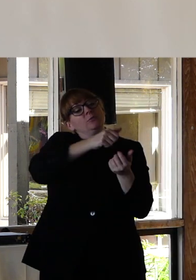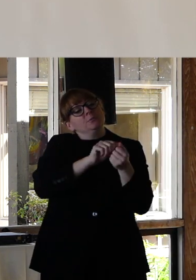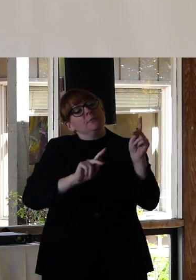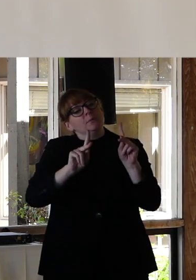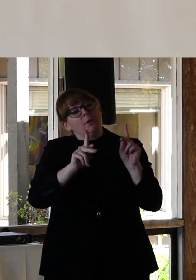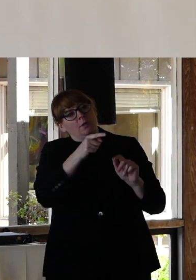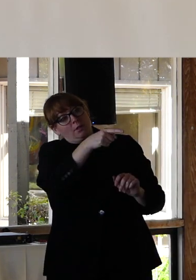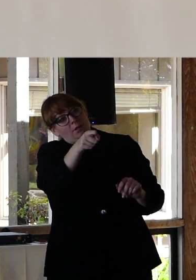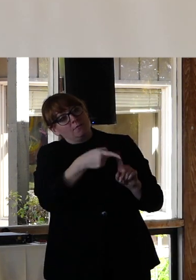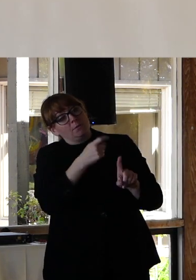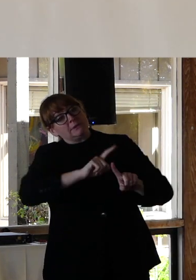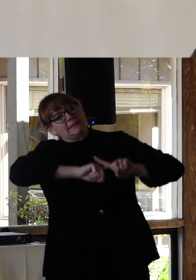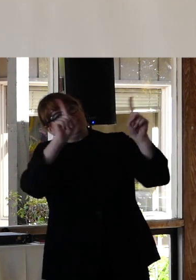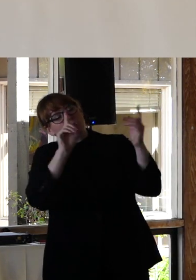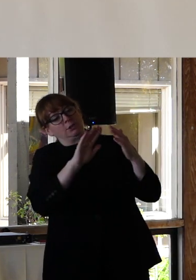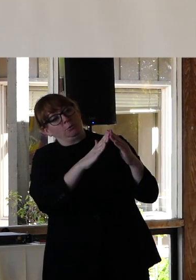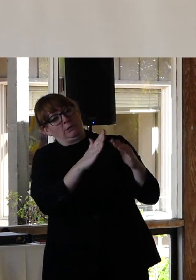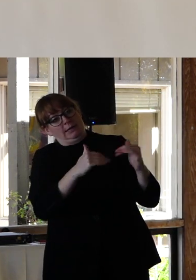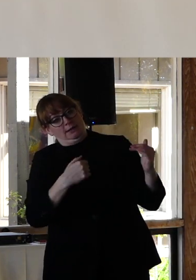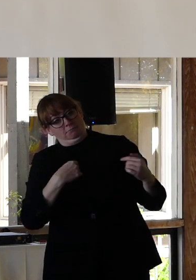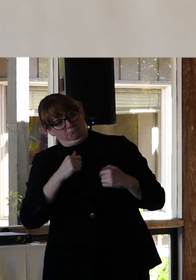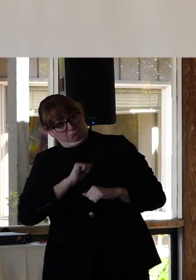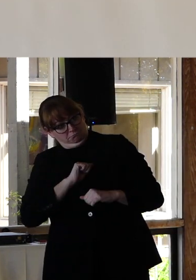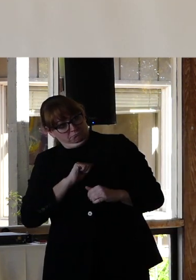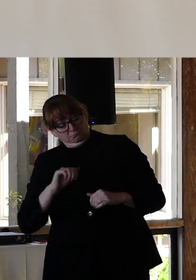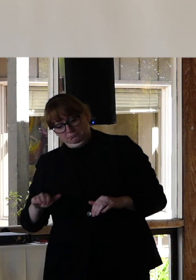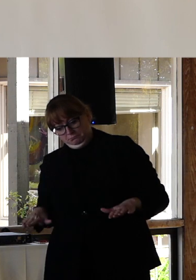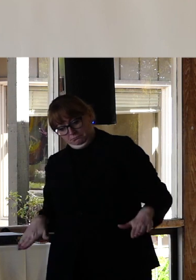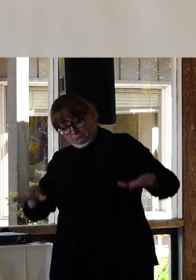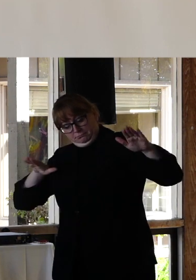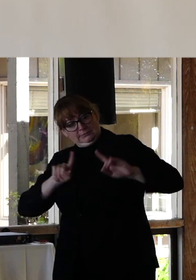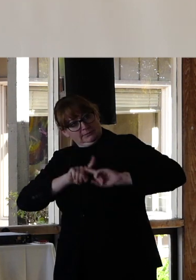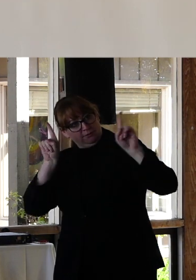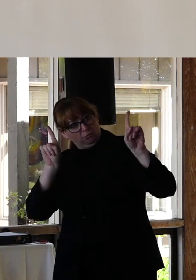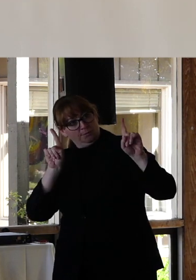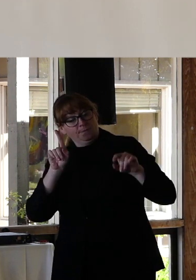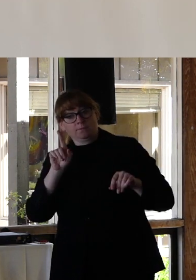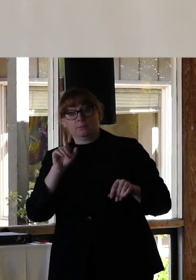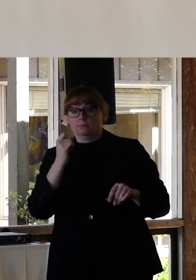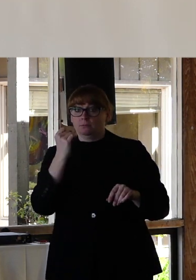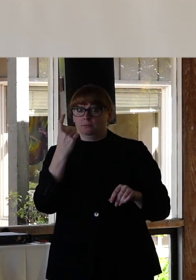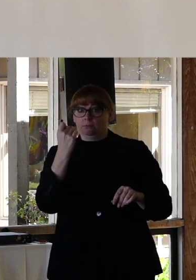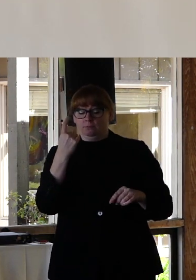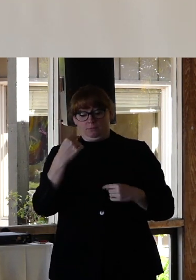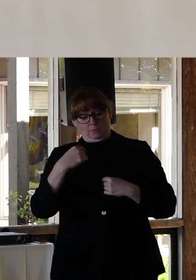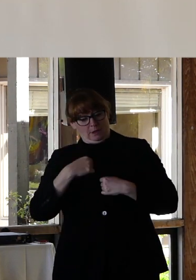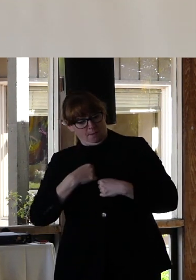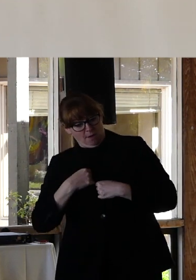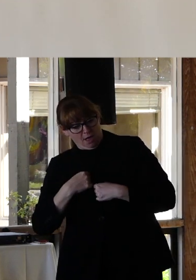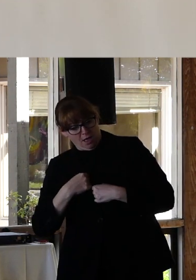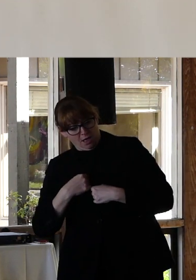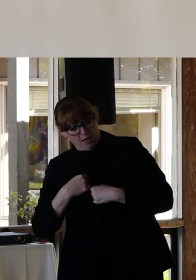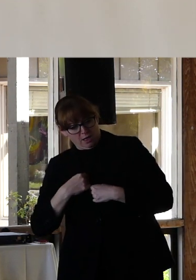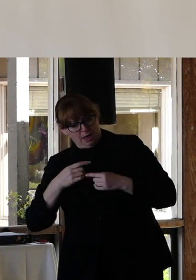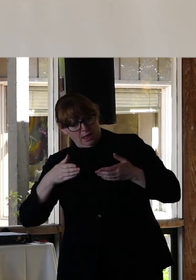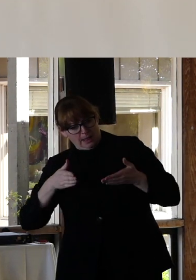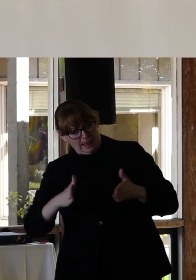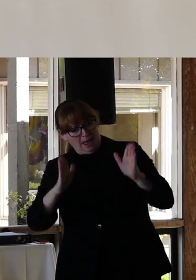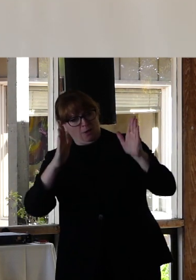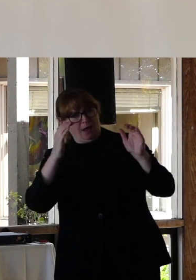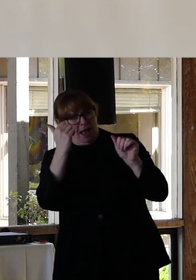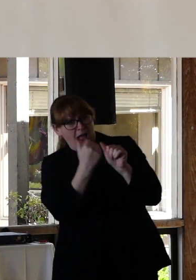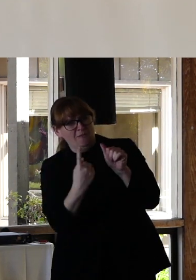from different communities than I am. Am I allowing everyone to add to the playlist ?